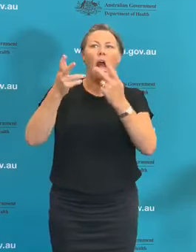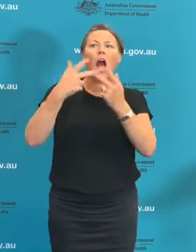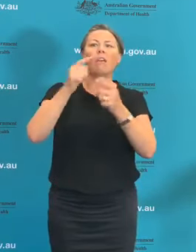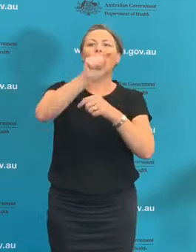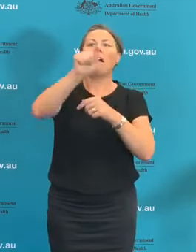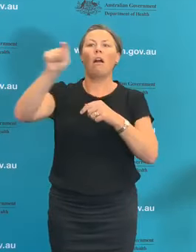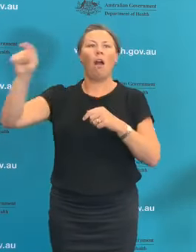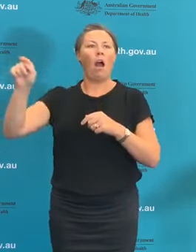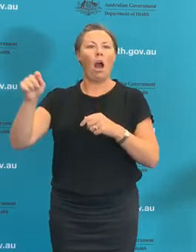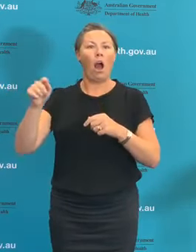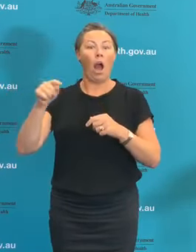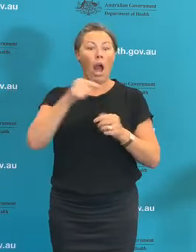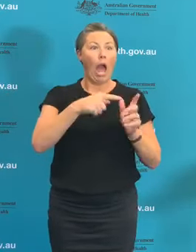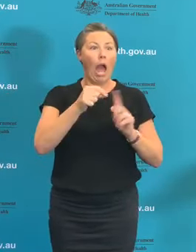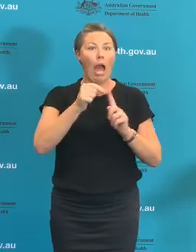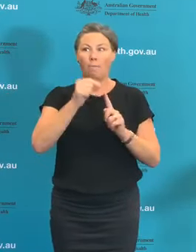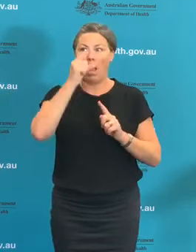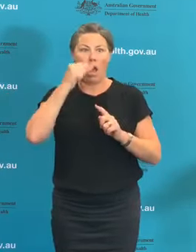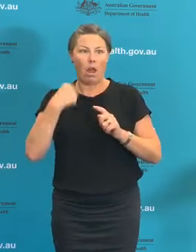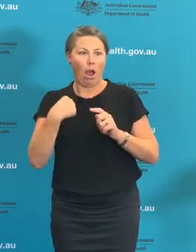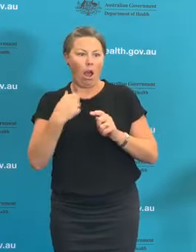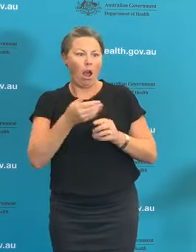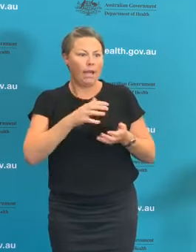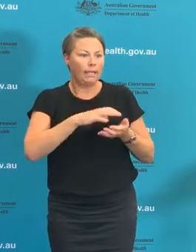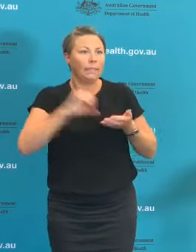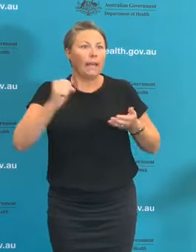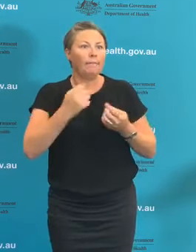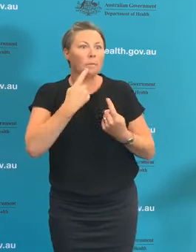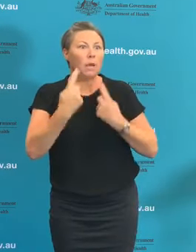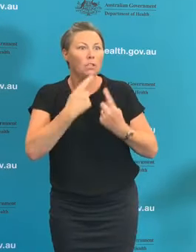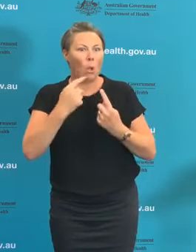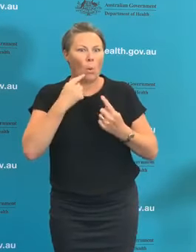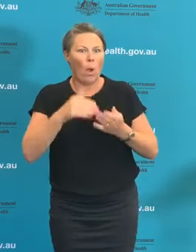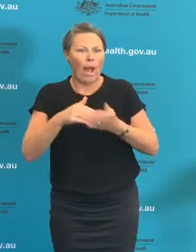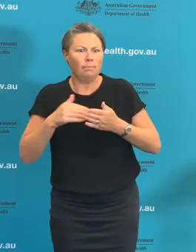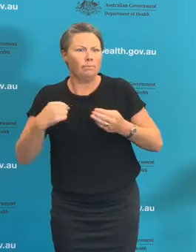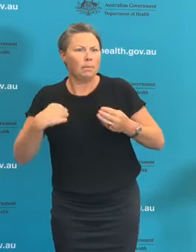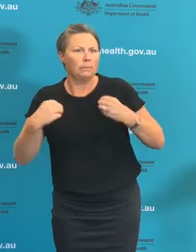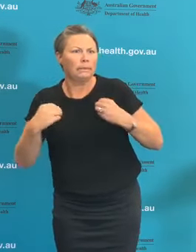to the app and the answer has been absolutely consistent. This is for the disease detectives only.